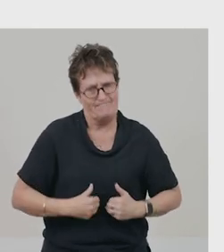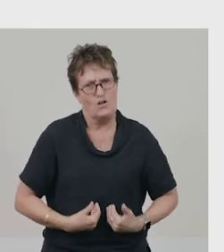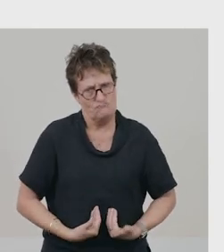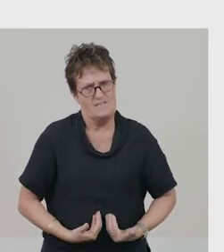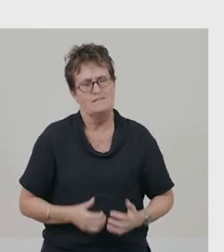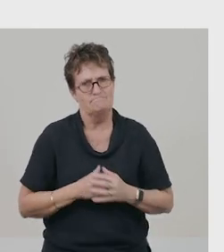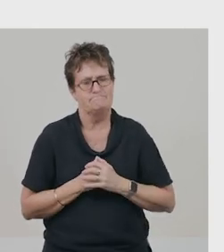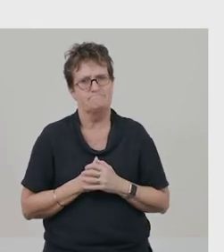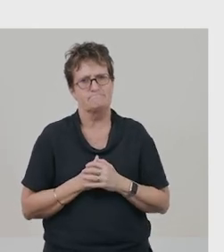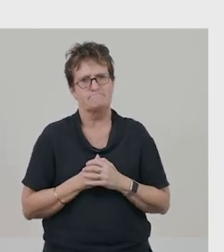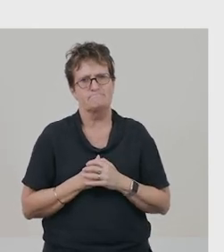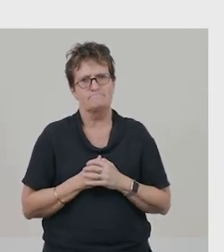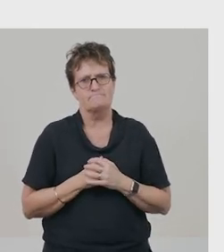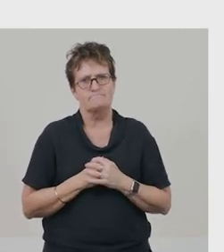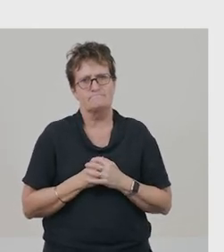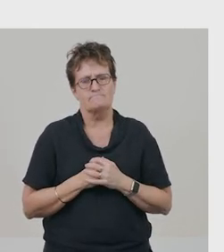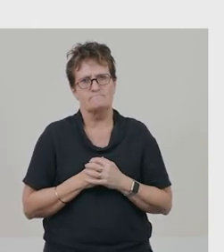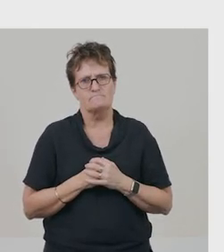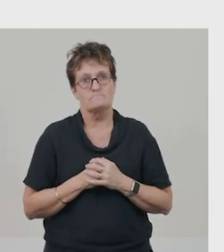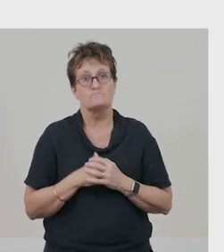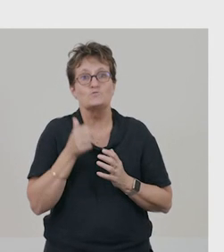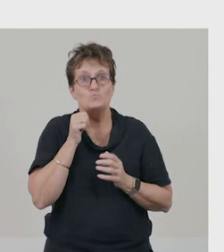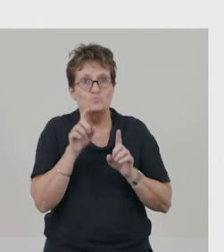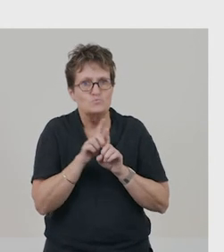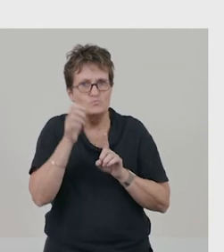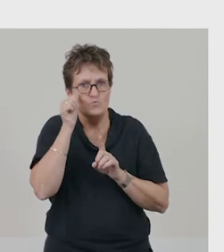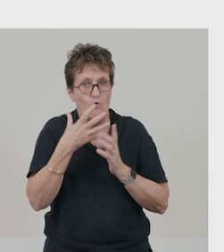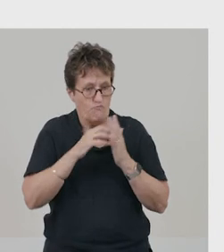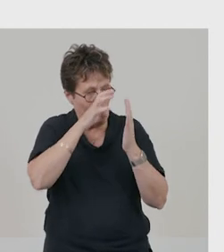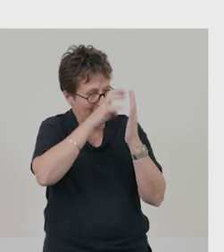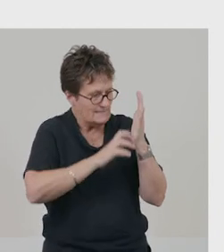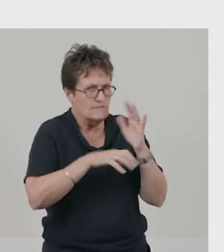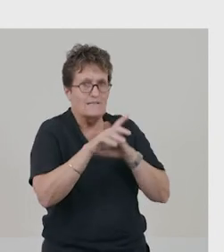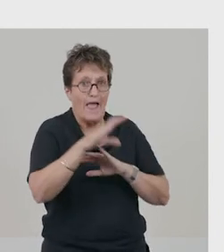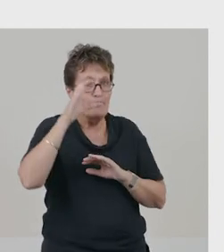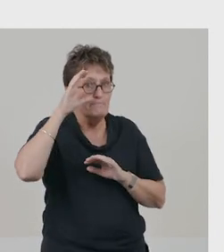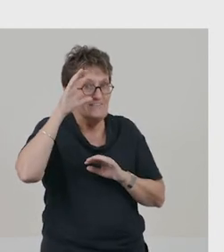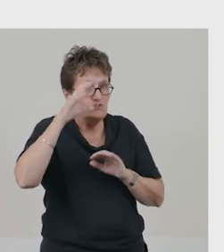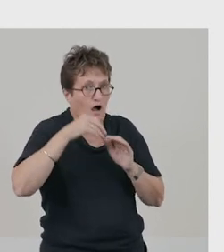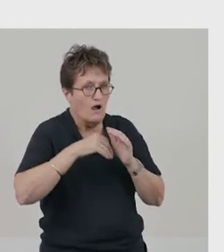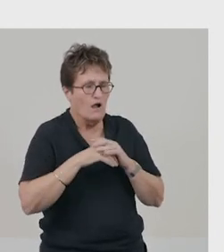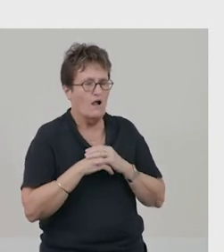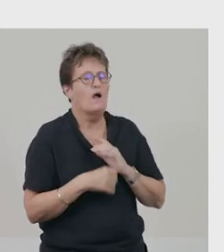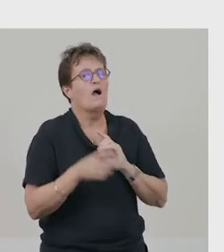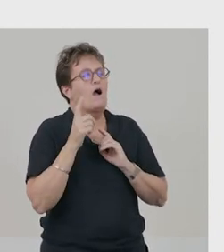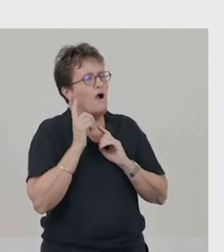“They often went to bed hungry”. We also know from the text and the images on this page that,